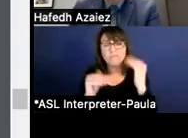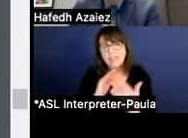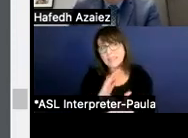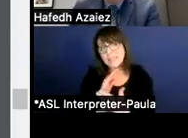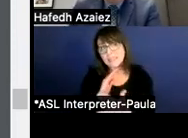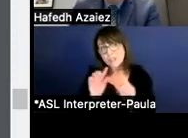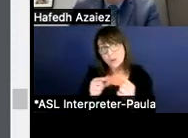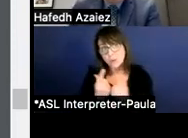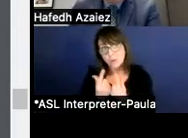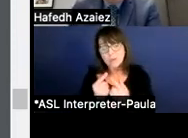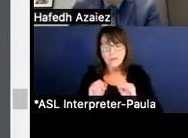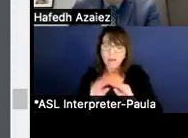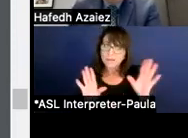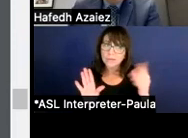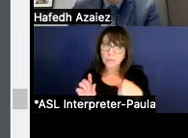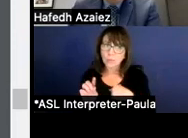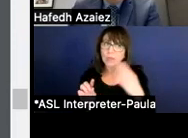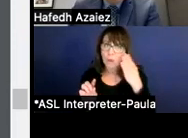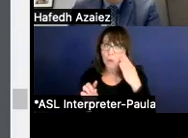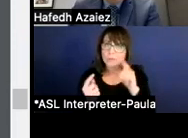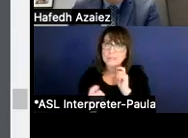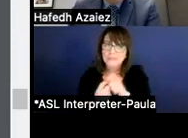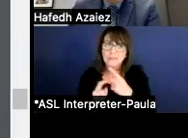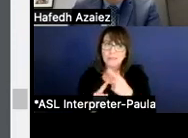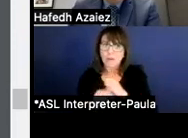And obviously, particularly coming out of the pandemic